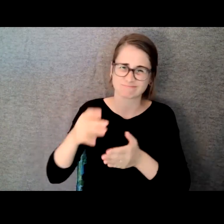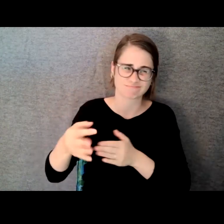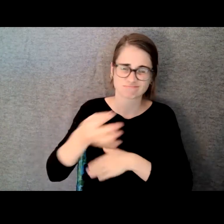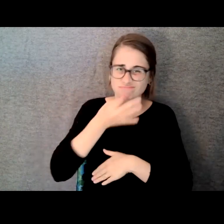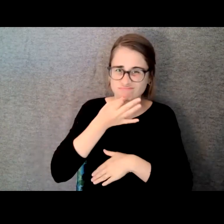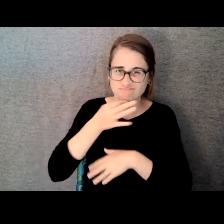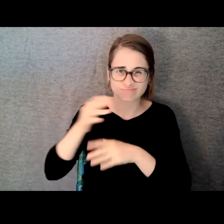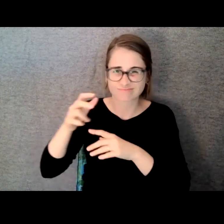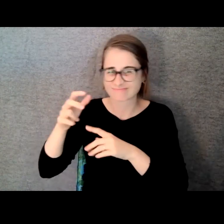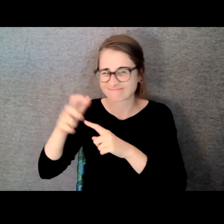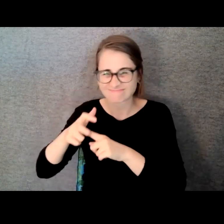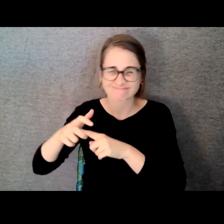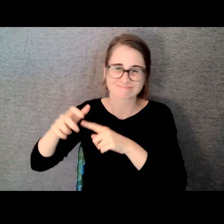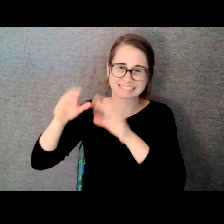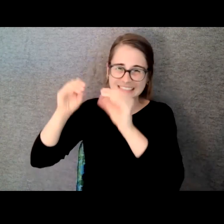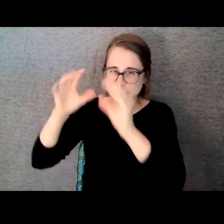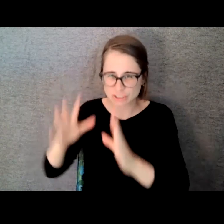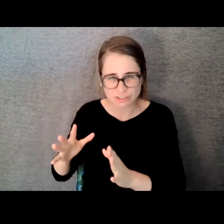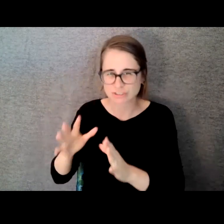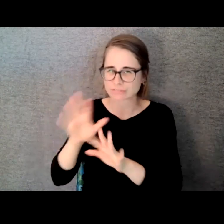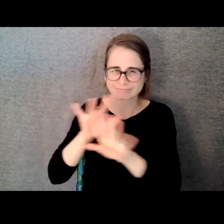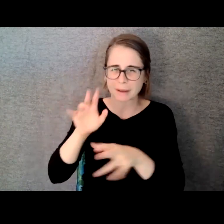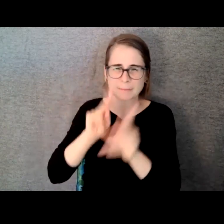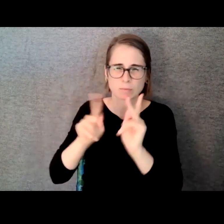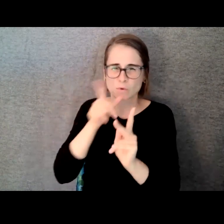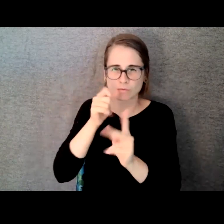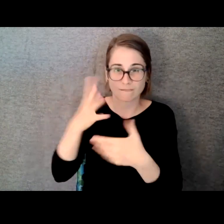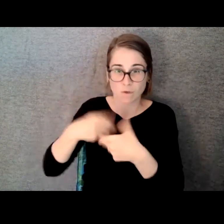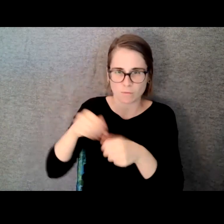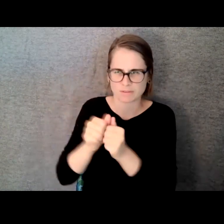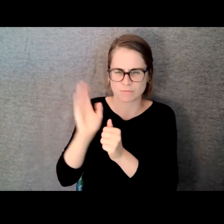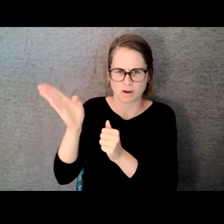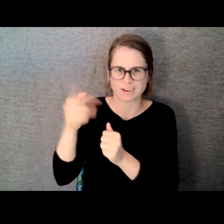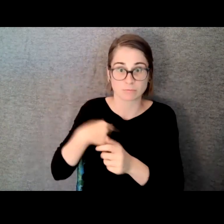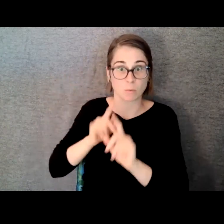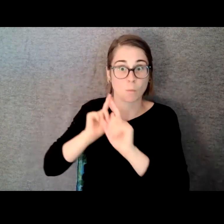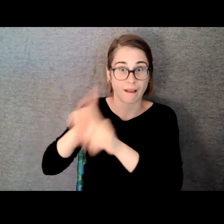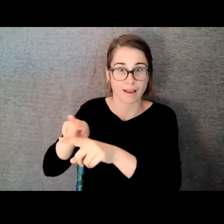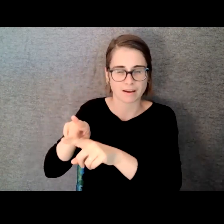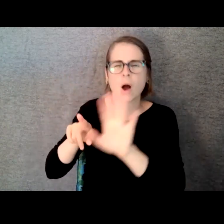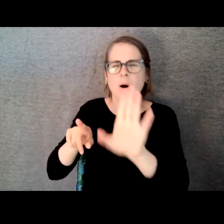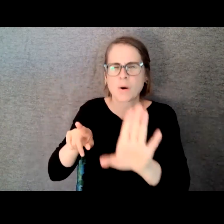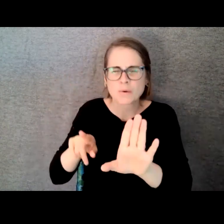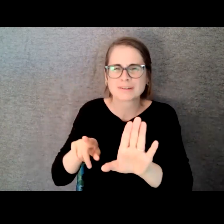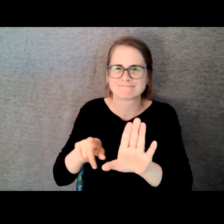And I had been quitting my job on and off throughout this whole saga of I guess 15 years